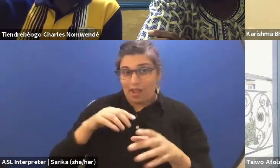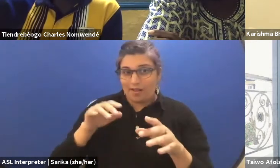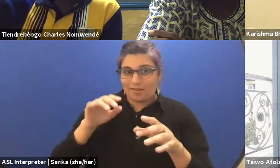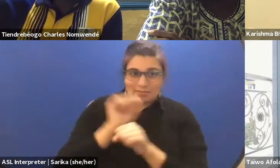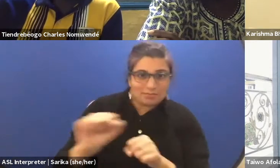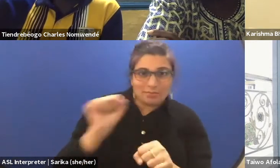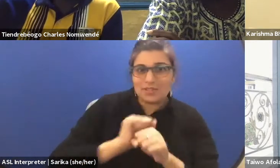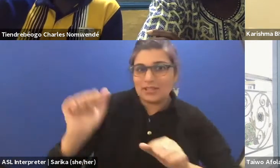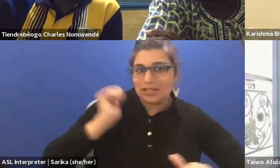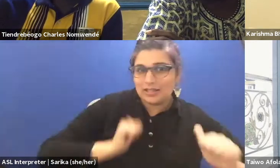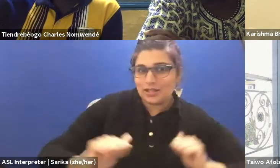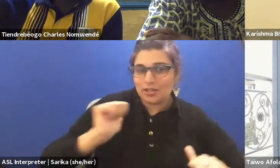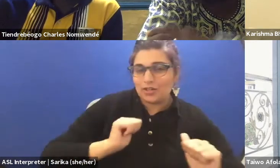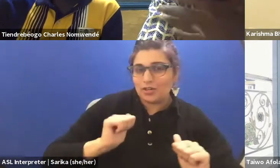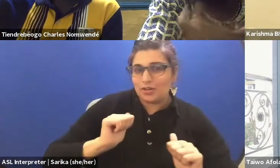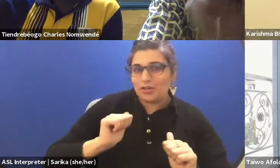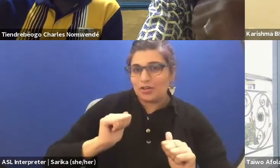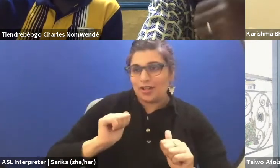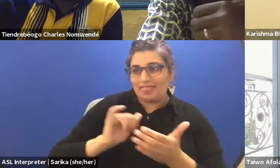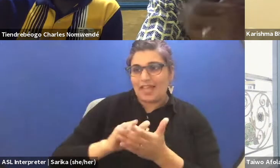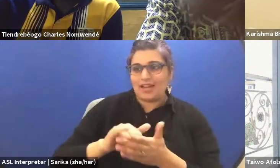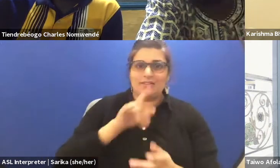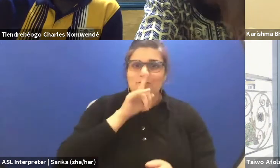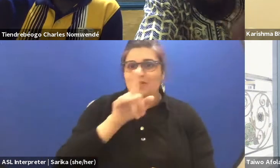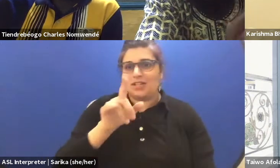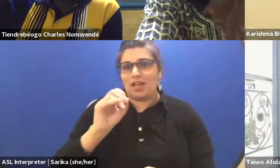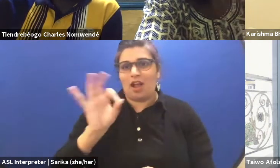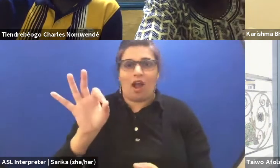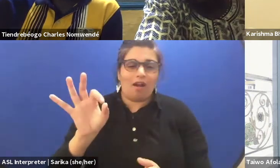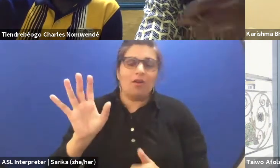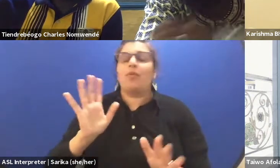Which is my reality.